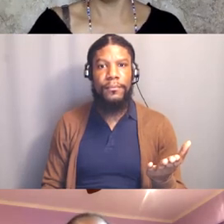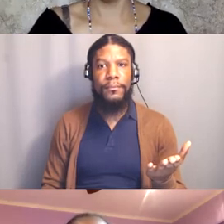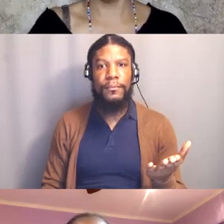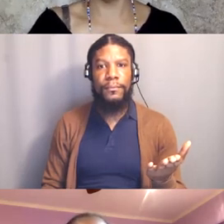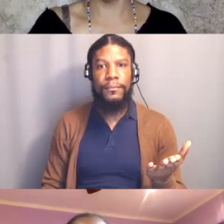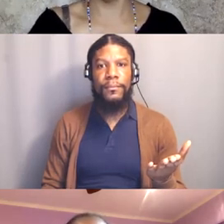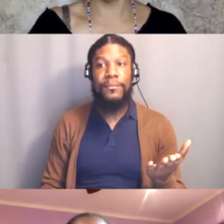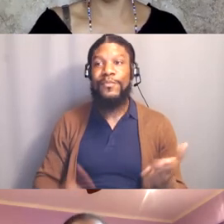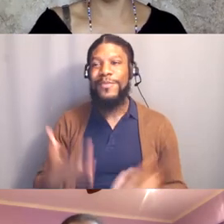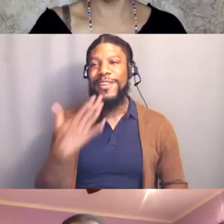Thank you.